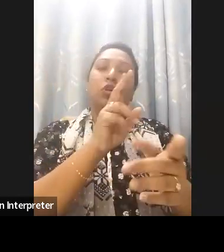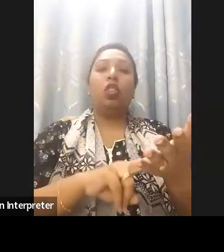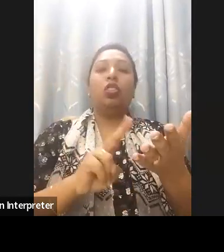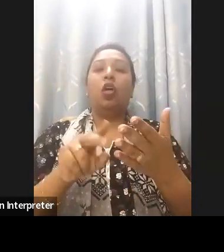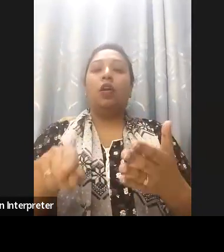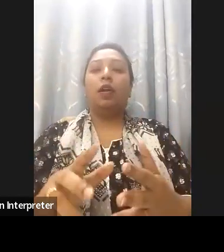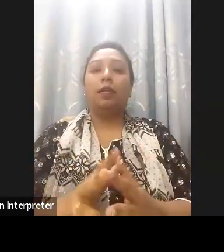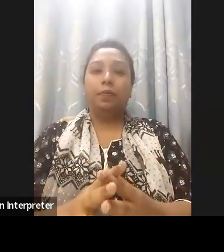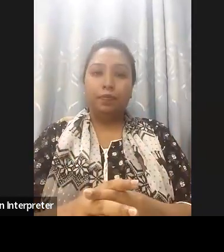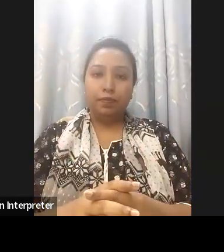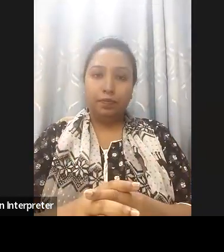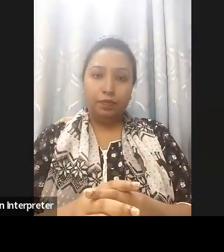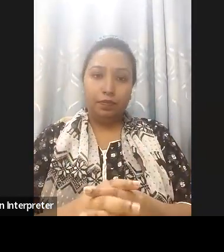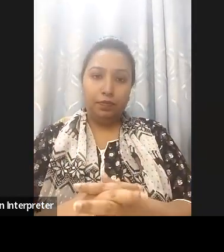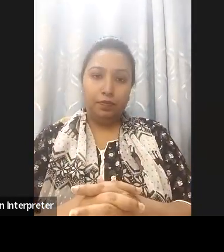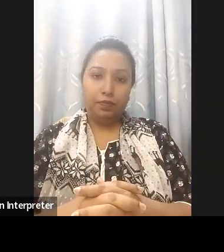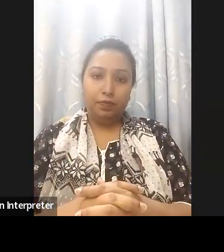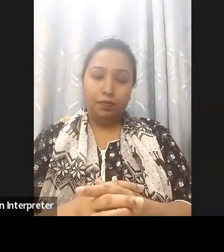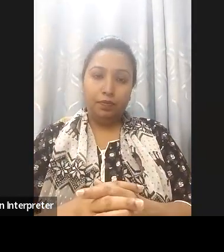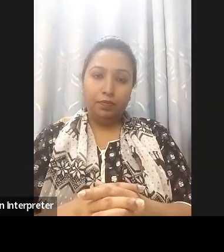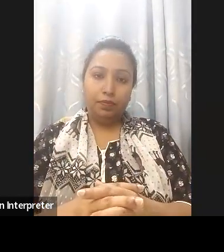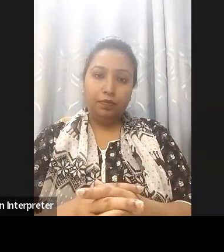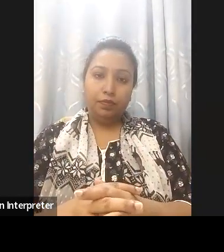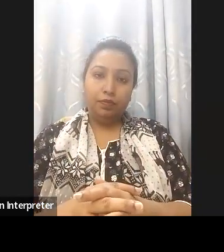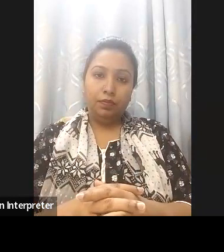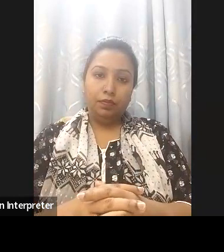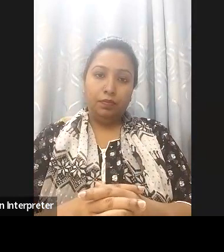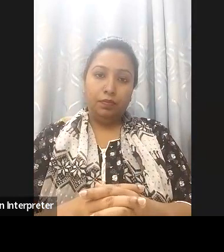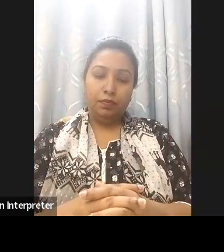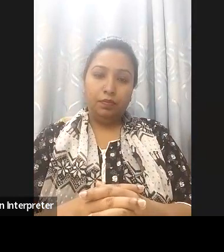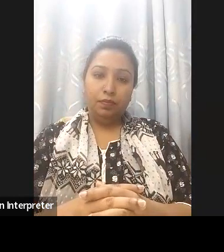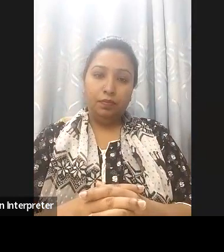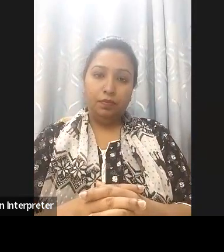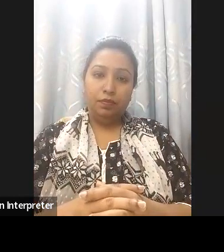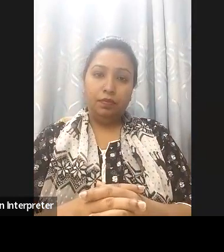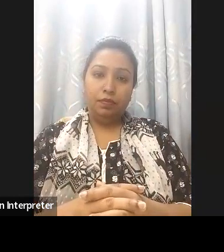in the inclusion of persons with this disabilities to provide the services that are inclusive but also